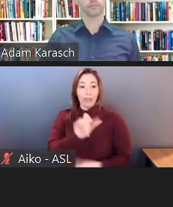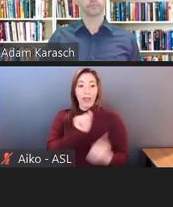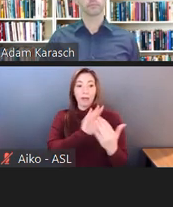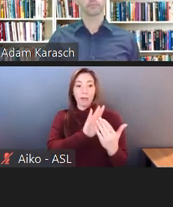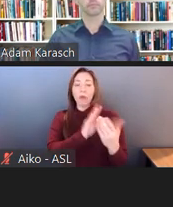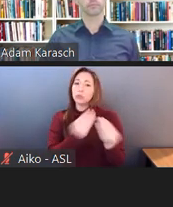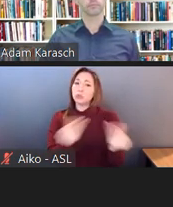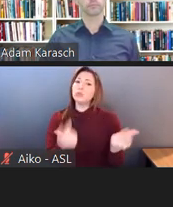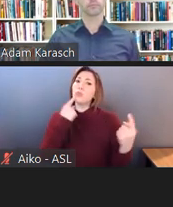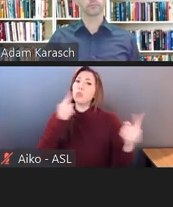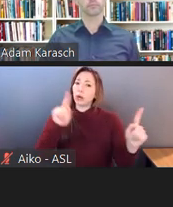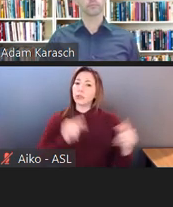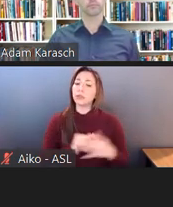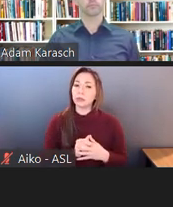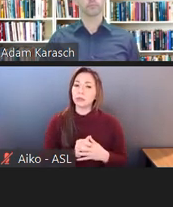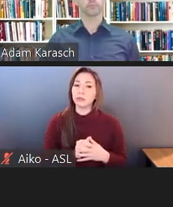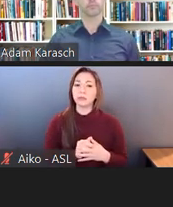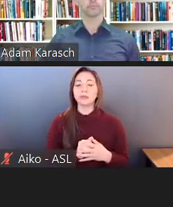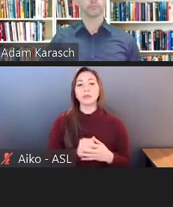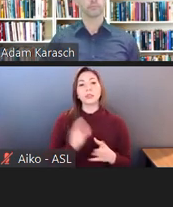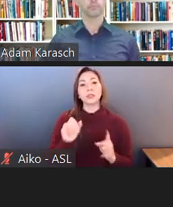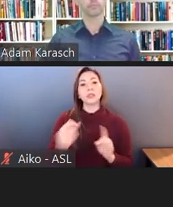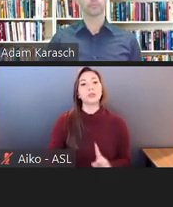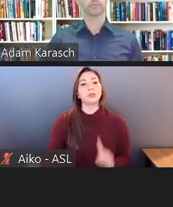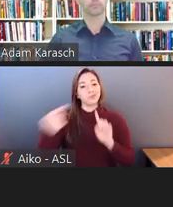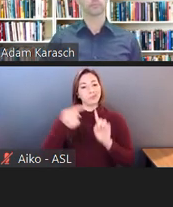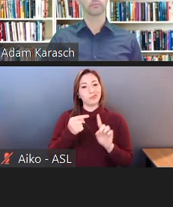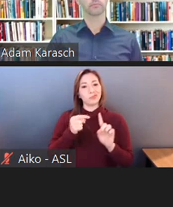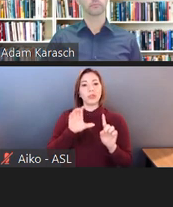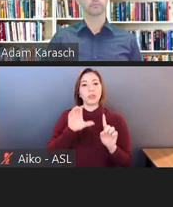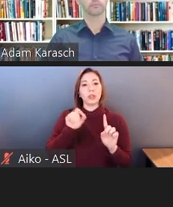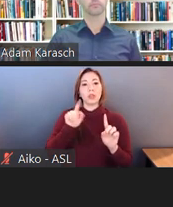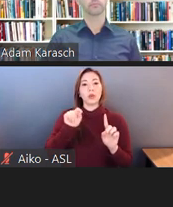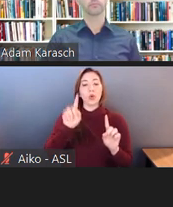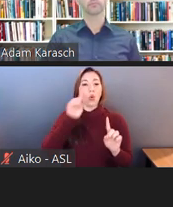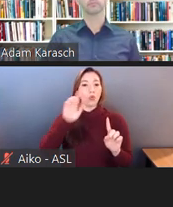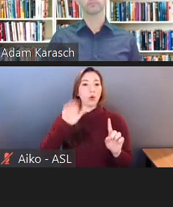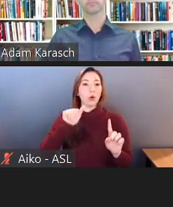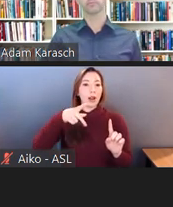So the Court of Appeals is a three-judge panel, and one judge dissented.